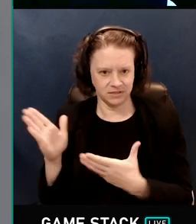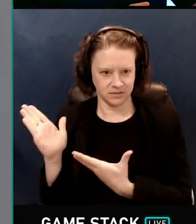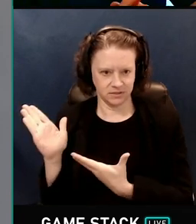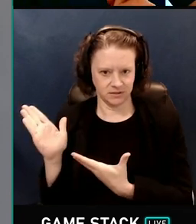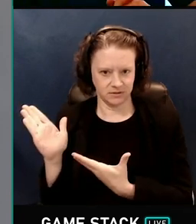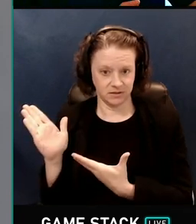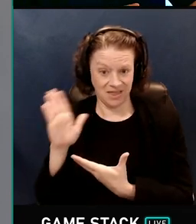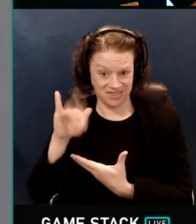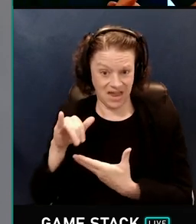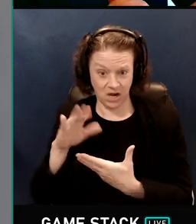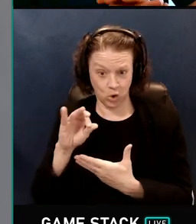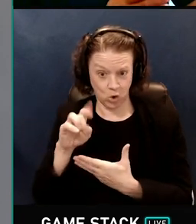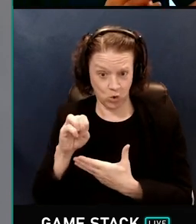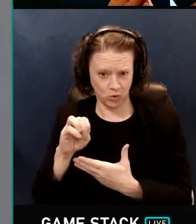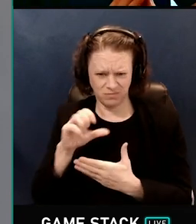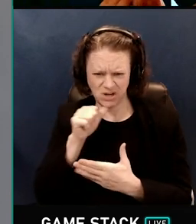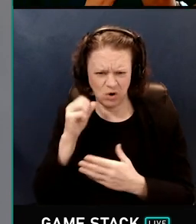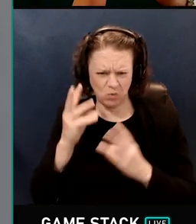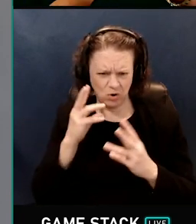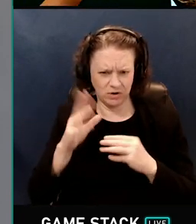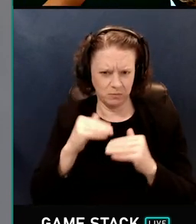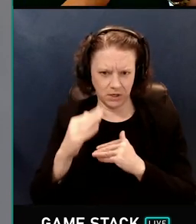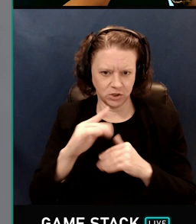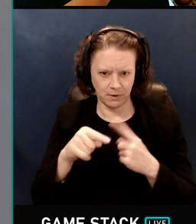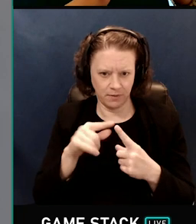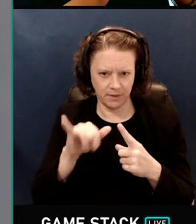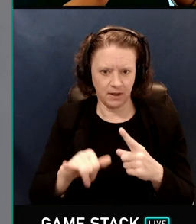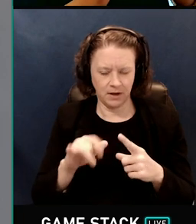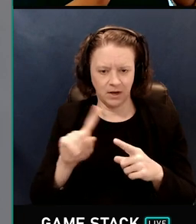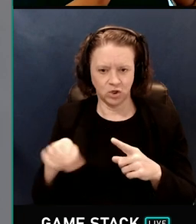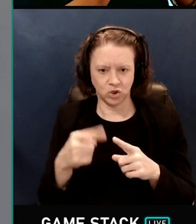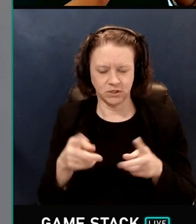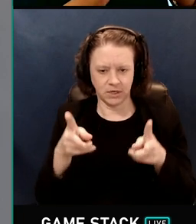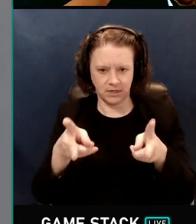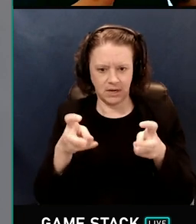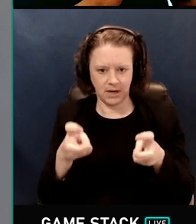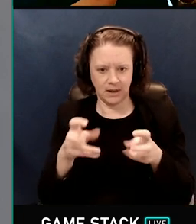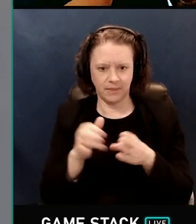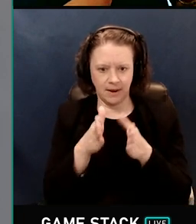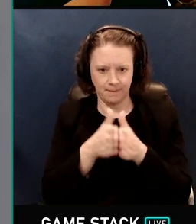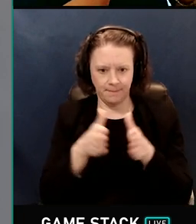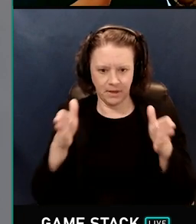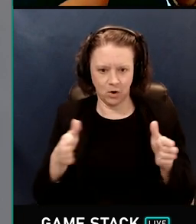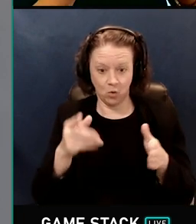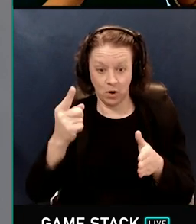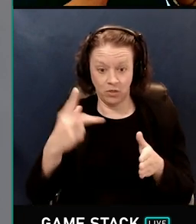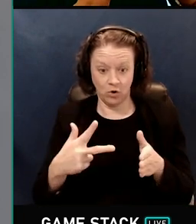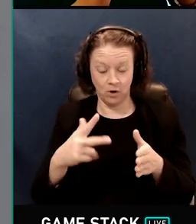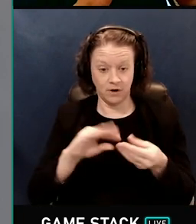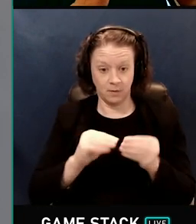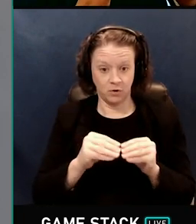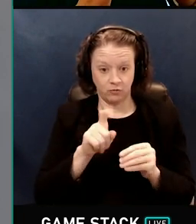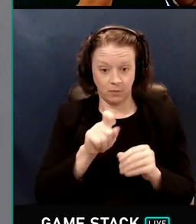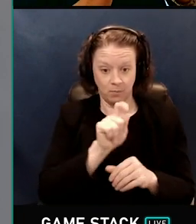Don't worry too much about this code, all it's doing is taking the middle third range of numbers.